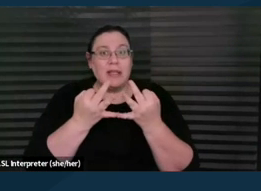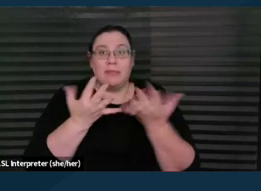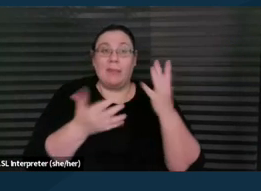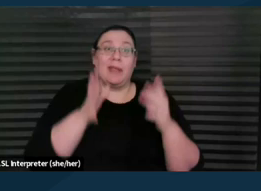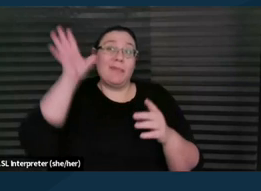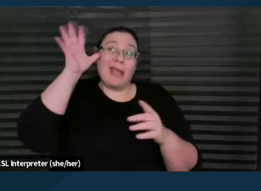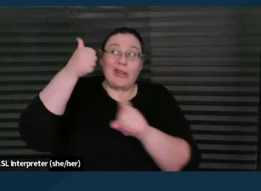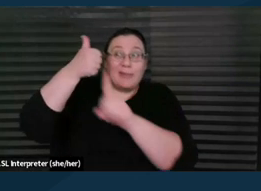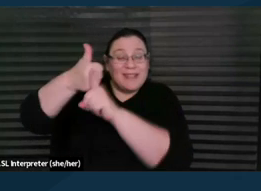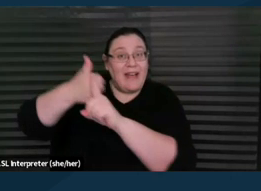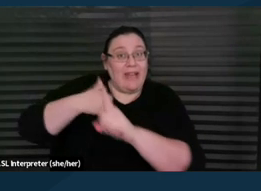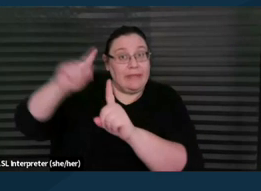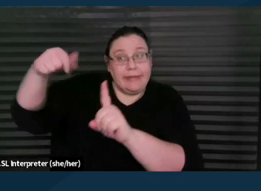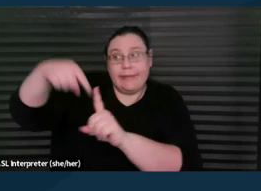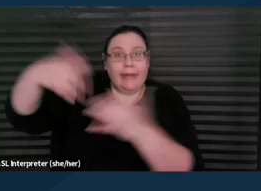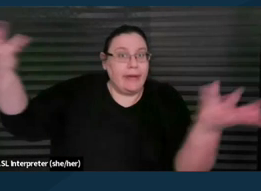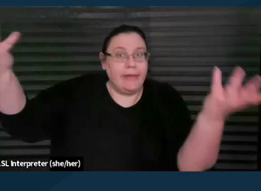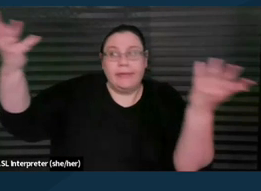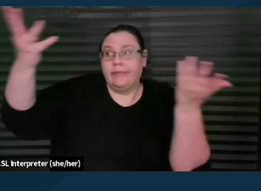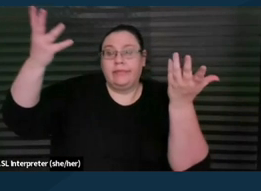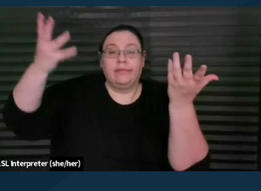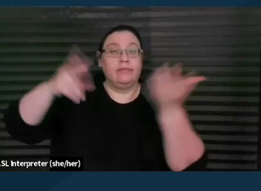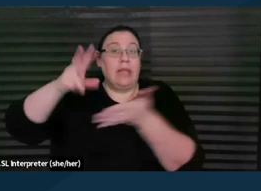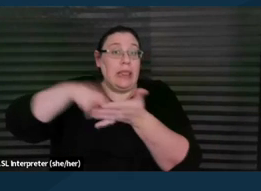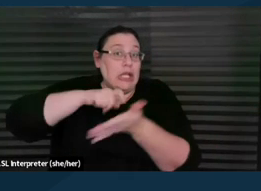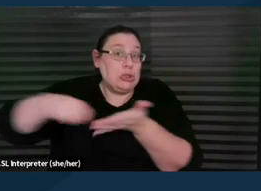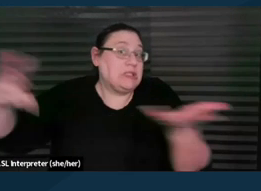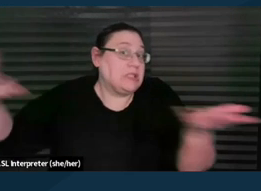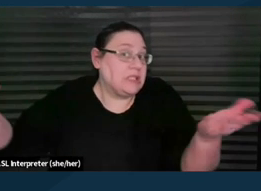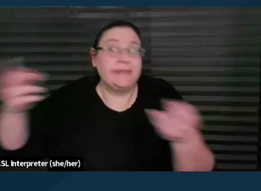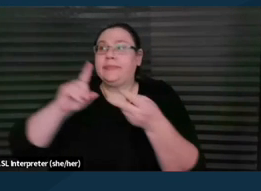and it can range, you know, include literacy. It can, I know for example,